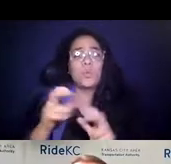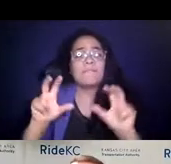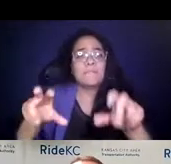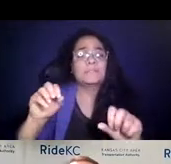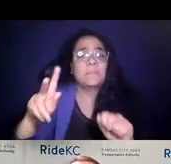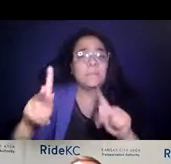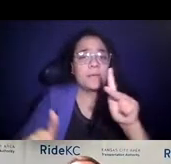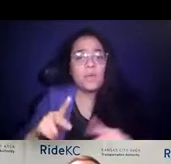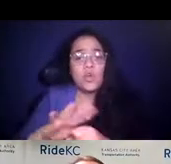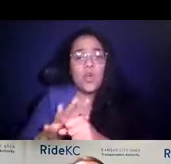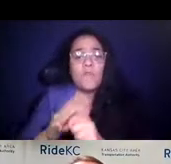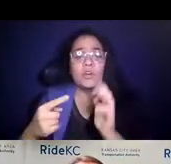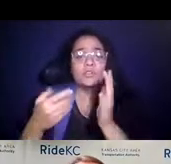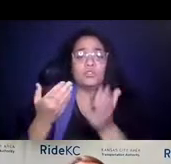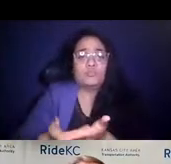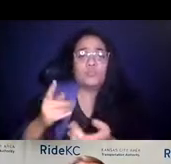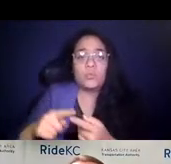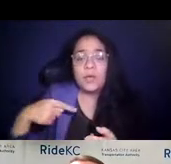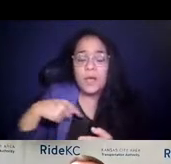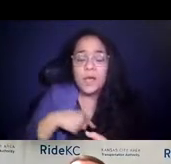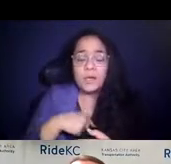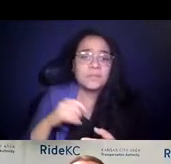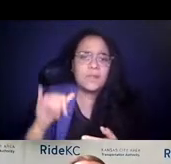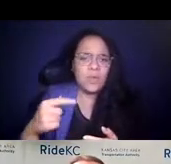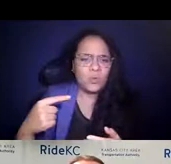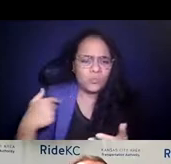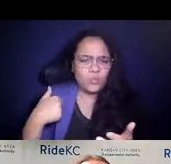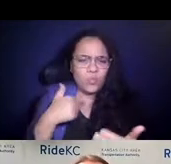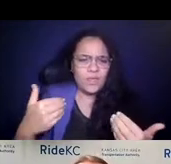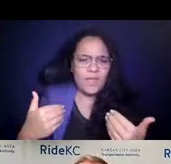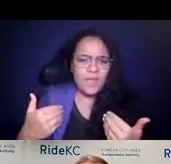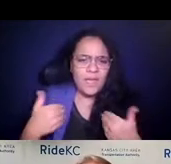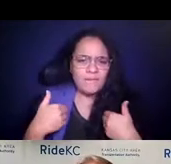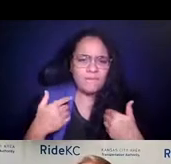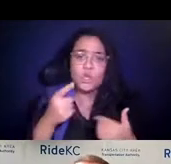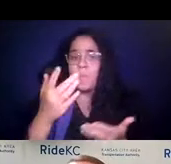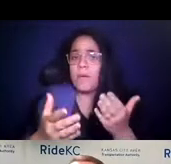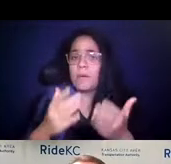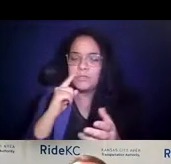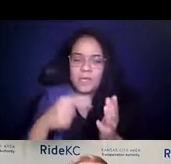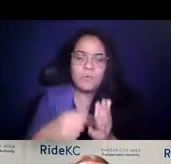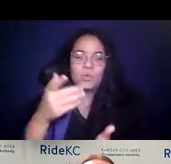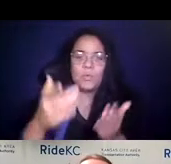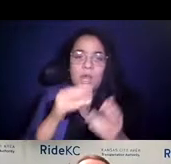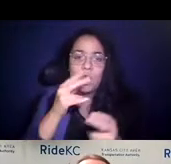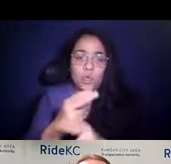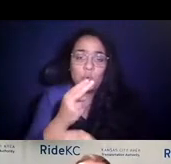14:59:36 COVID showed us nothing more than the fact that we had, you know -- you may not use public transit and I hope our congressional folks